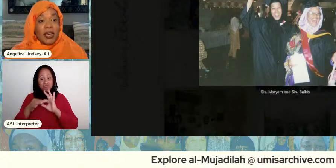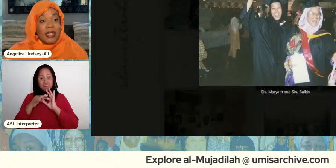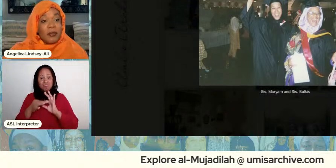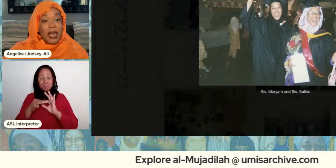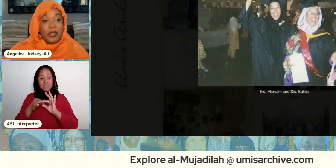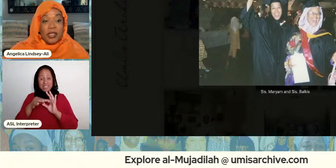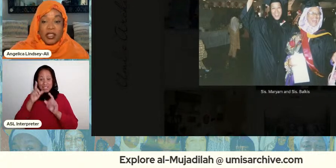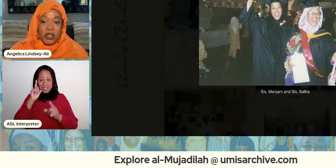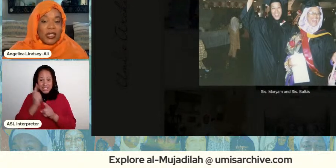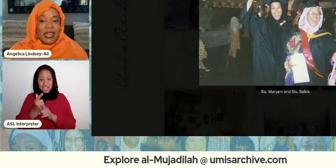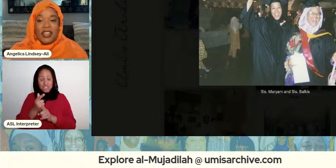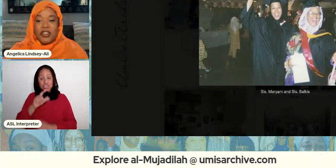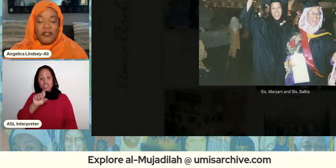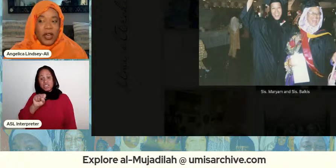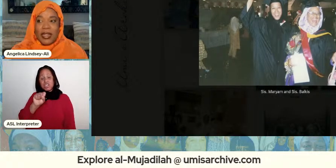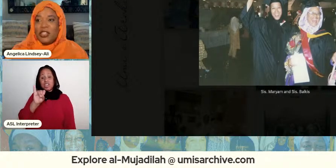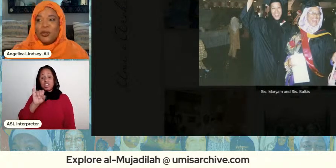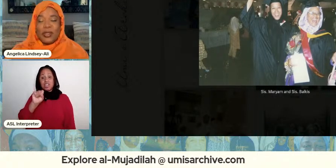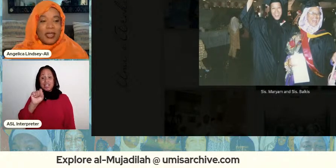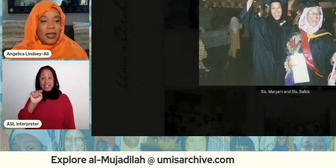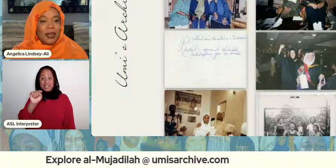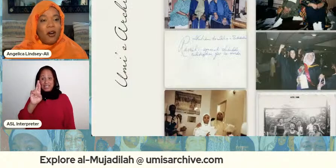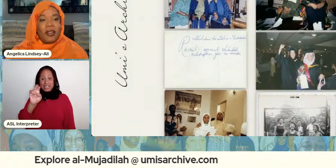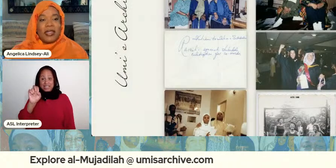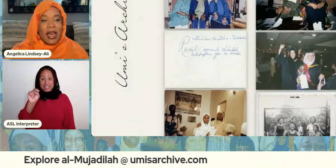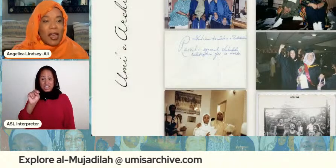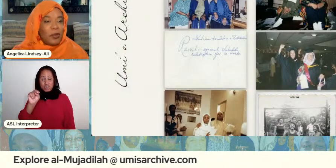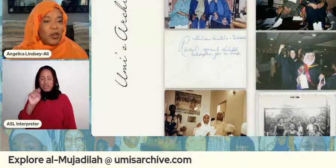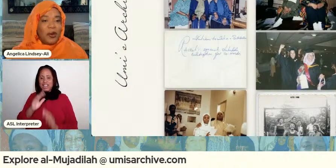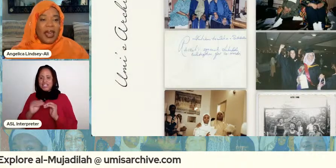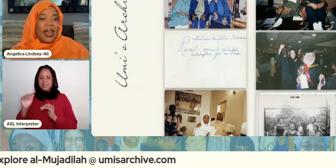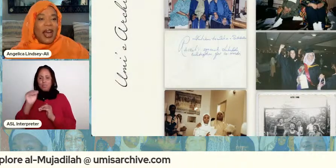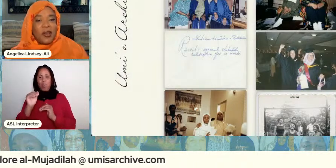because sometimes your sister and it's not your friend that you see all the time you go hang out